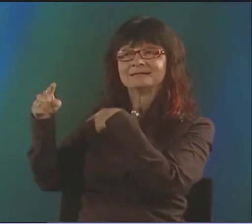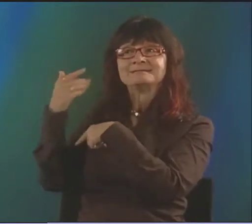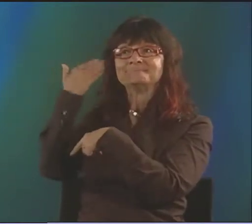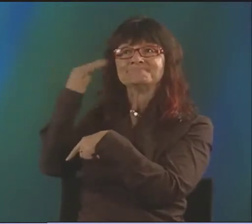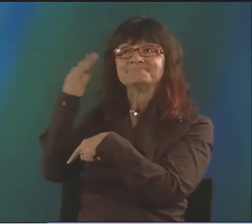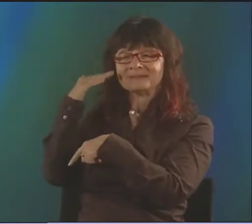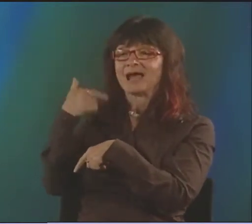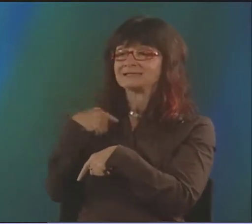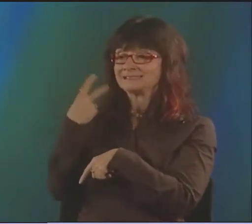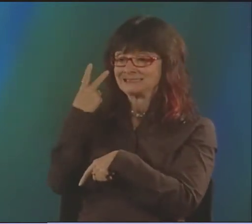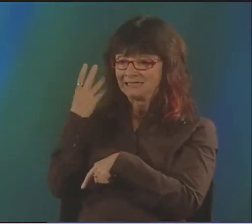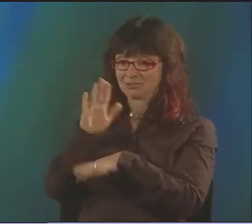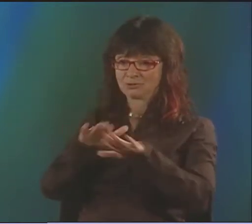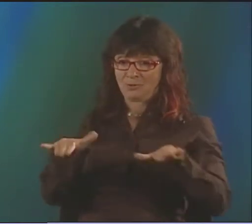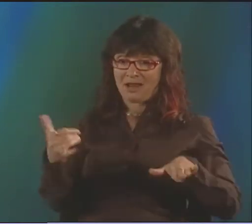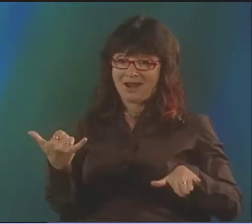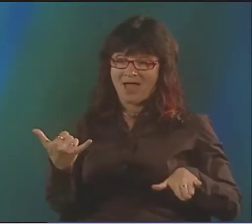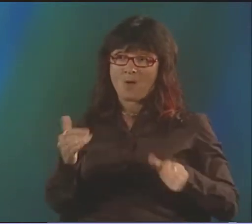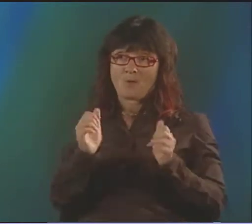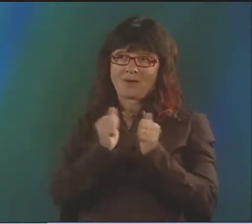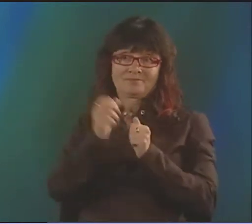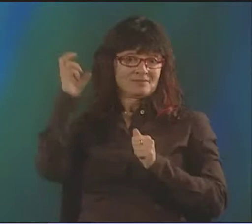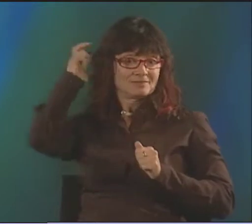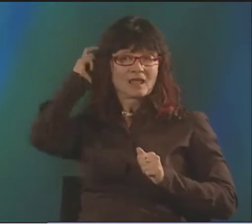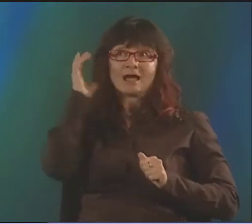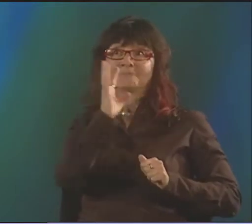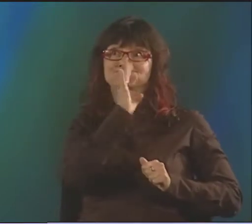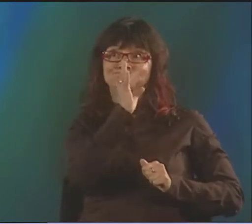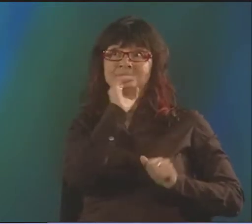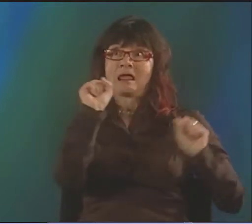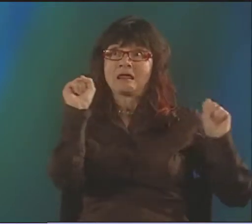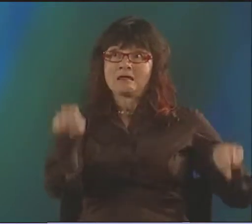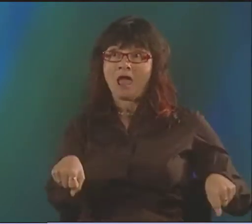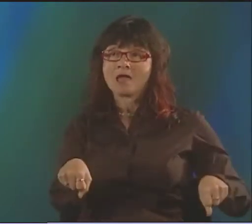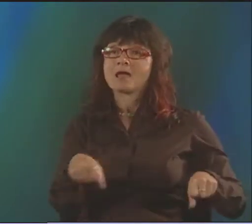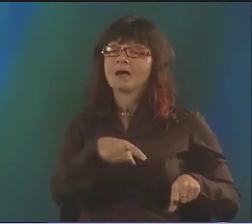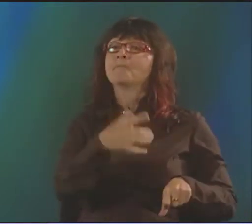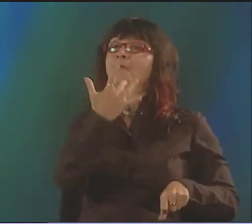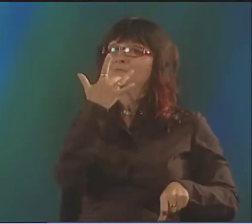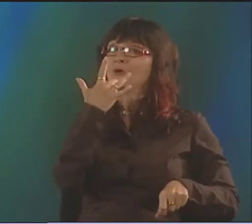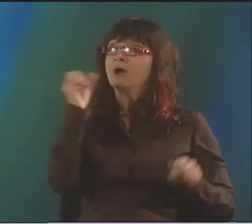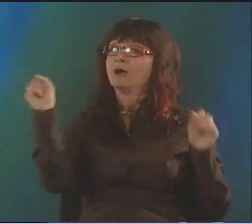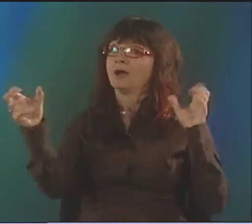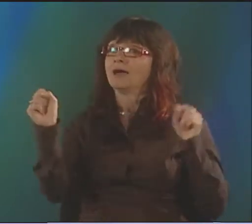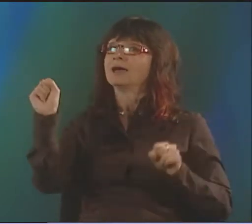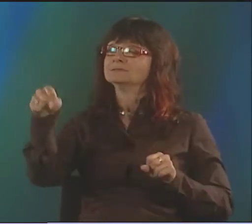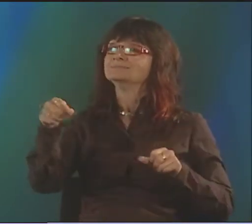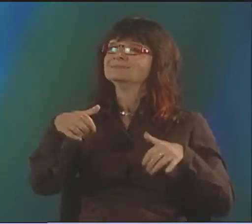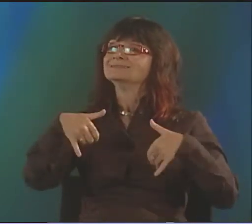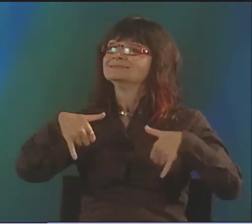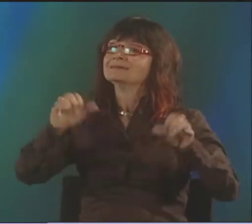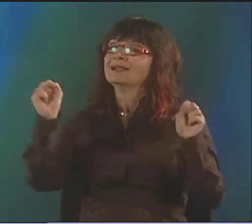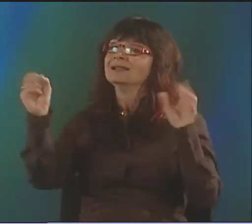SEEMS LIKE 50% OF THEM SIGN AND 50% DON'T. THERE'S A LOT OF KIDS WHO CAN TALK WHO HAVE COCHLEAR IMPLANTS,